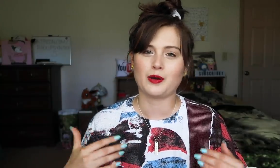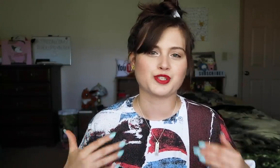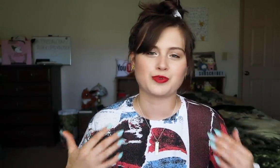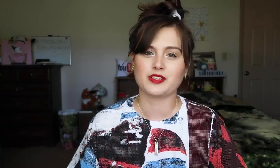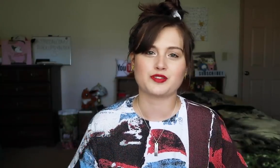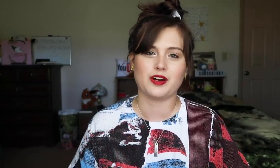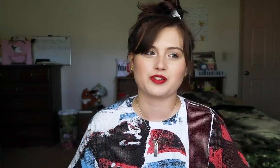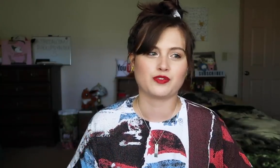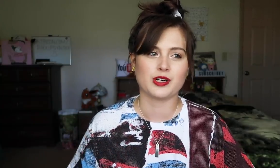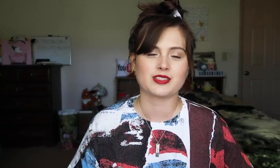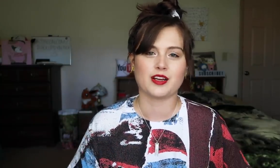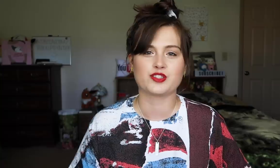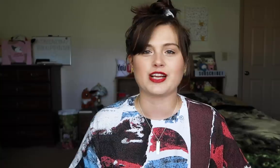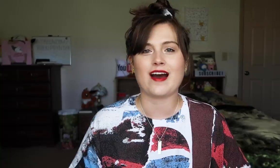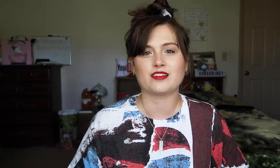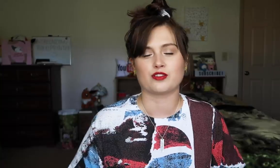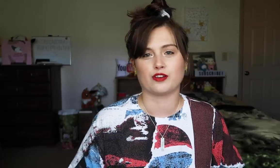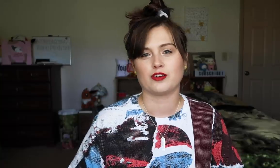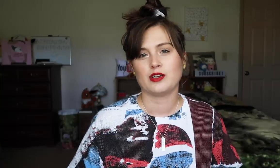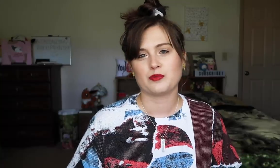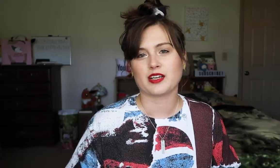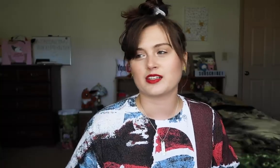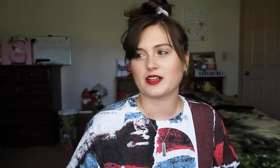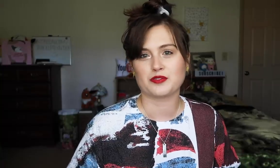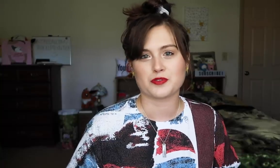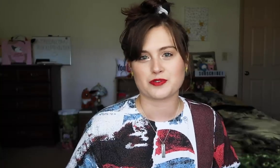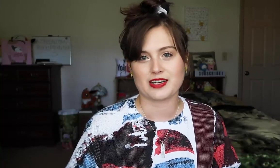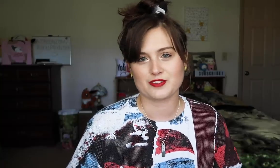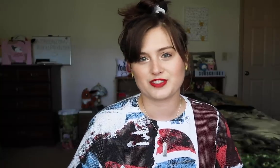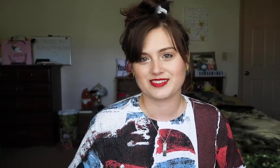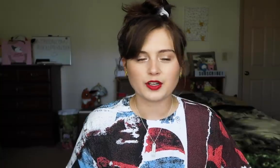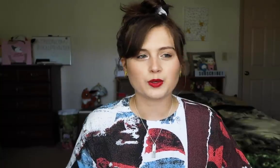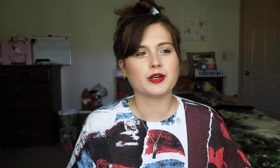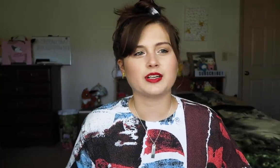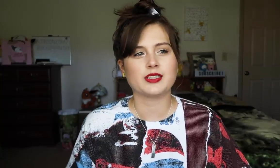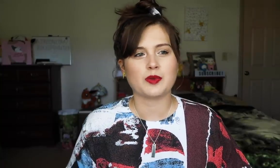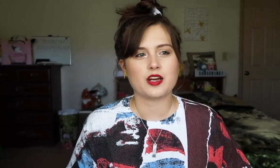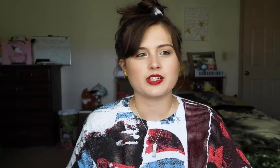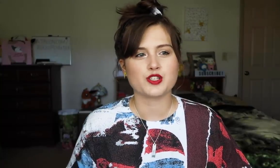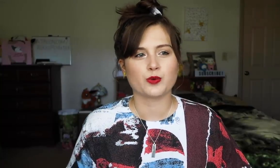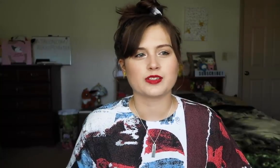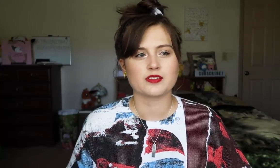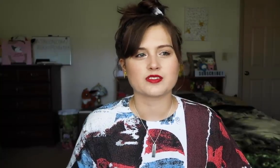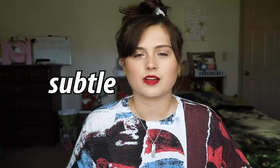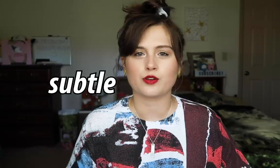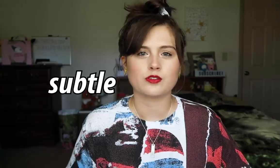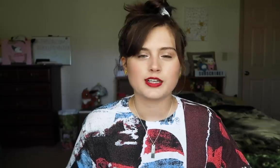But I'm just really trying to avoid saying, "She assed her" because it sounds so strange. Another word, I seem to have issue with is subtle.